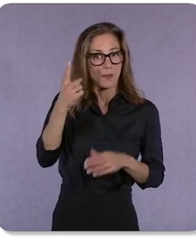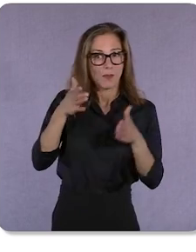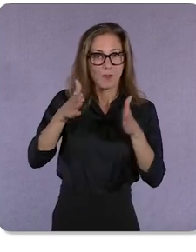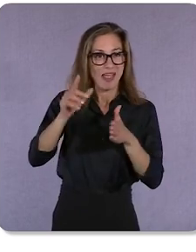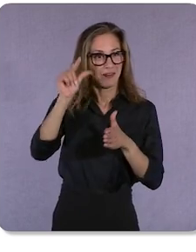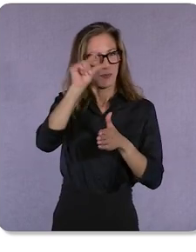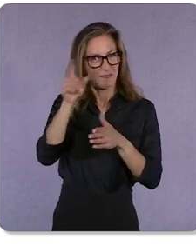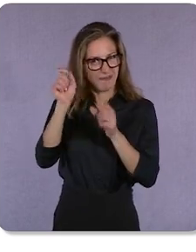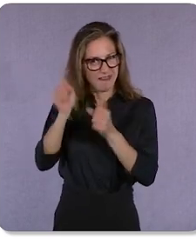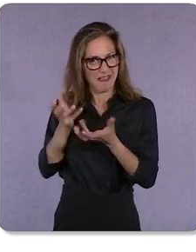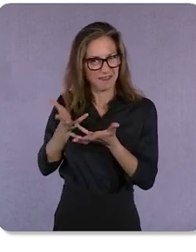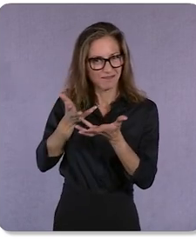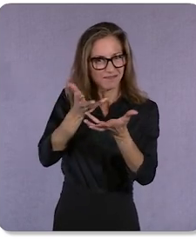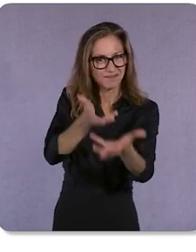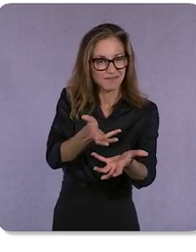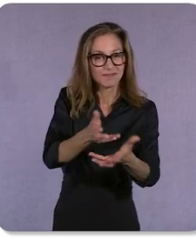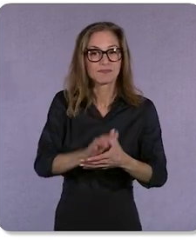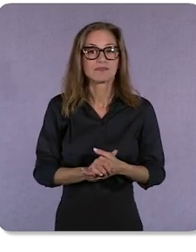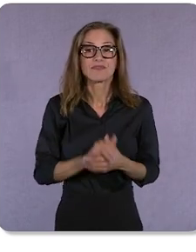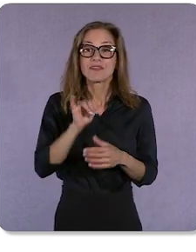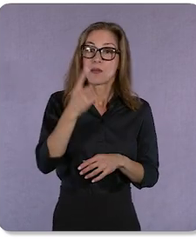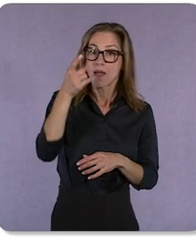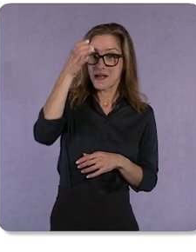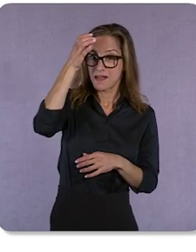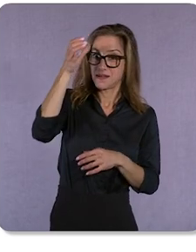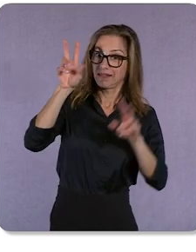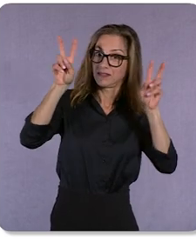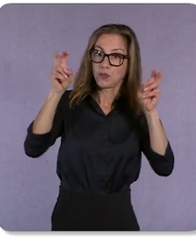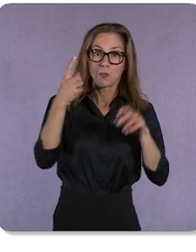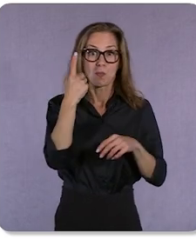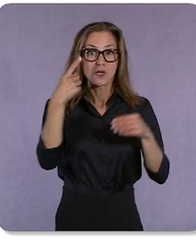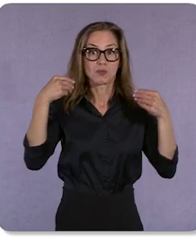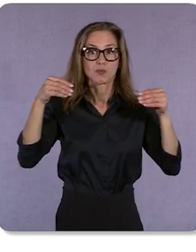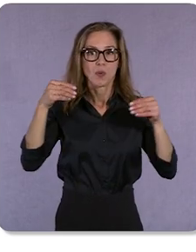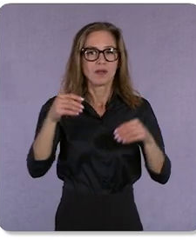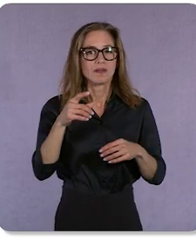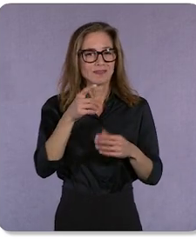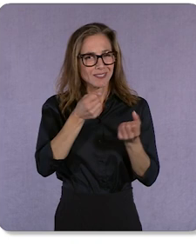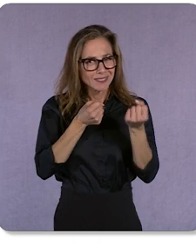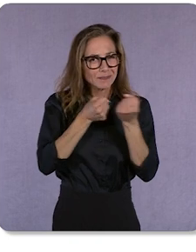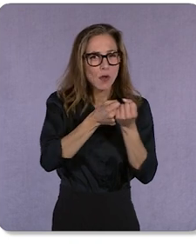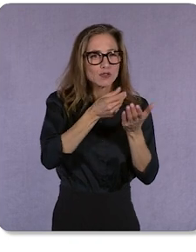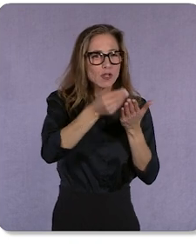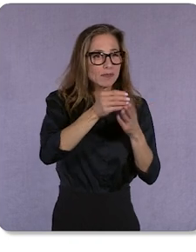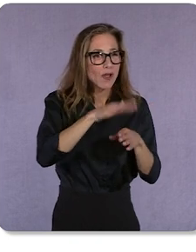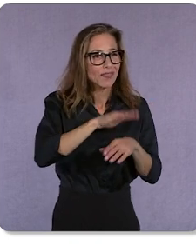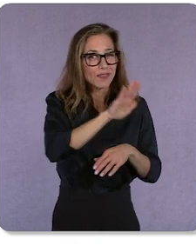This notion of ”One Store” not only supports shopper journeys, but it